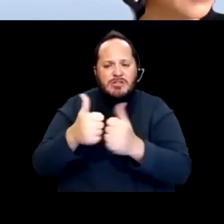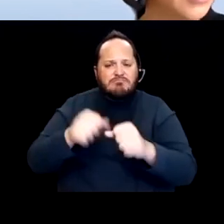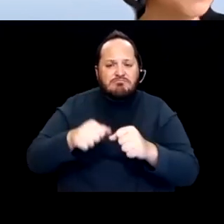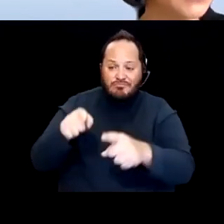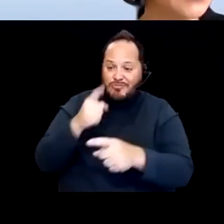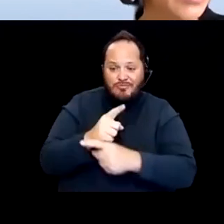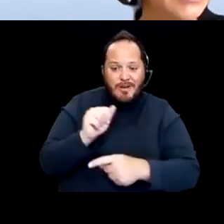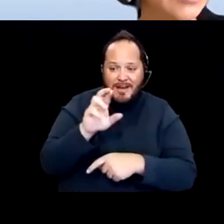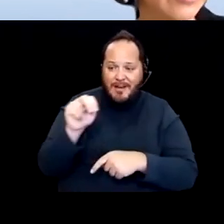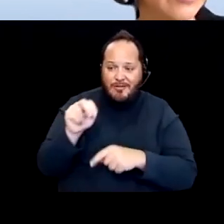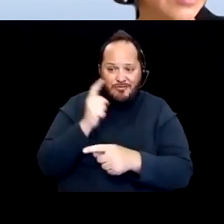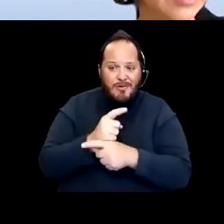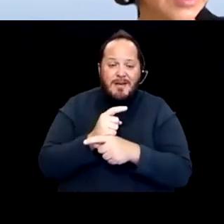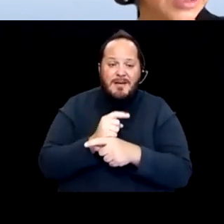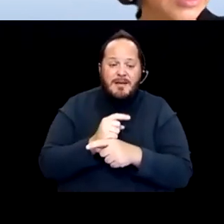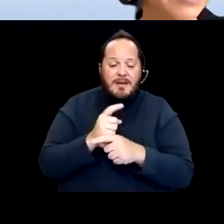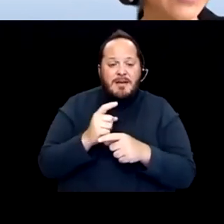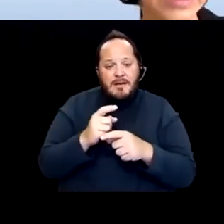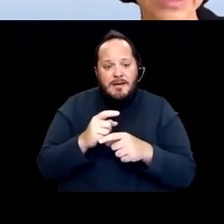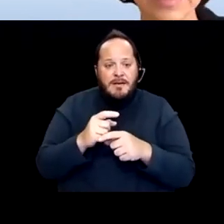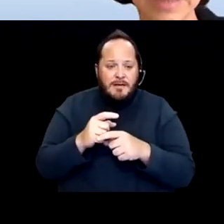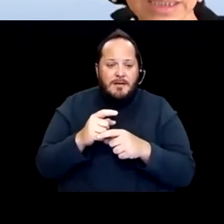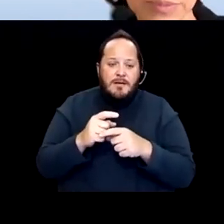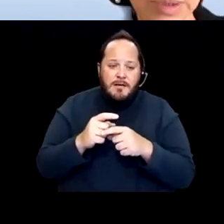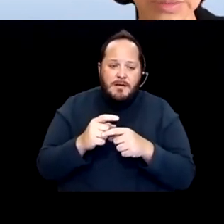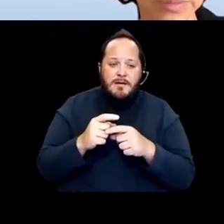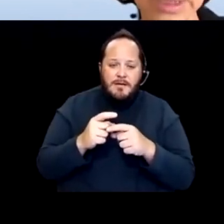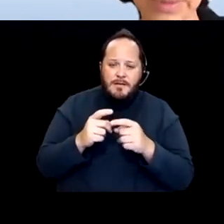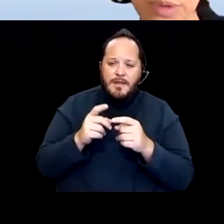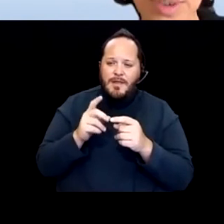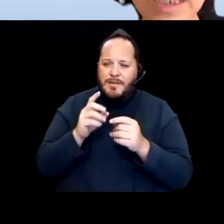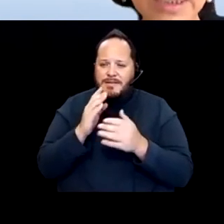in many ways of sort of the discussions about vaccine passports or state requirements